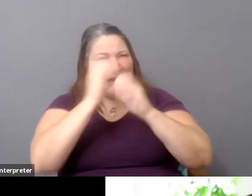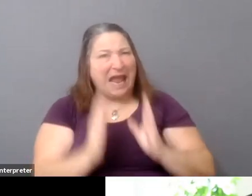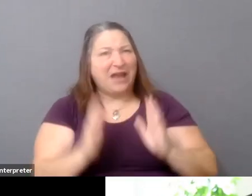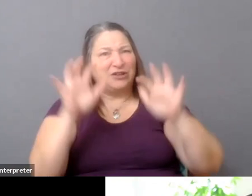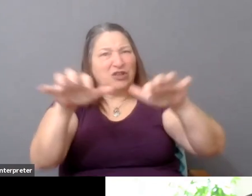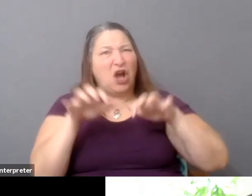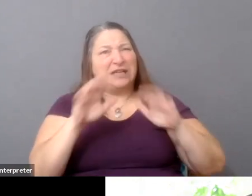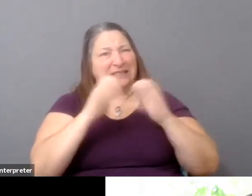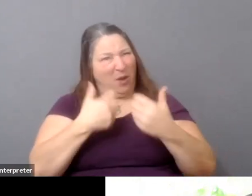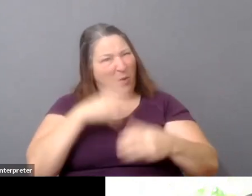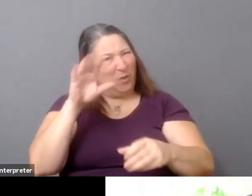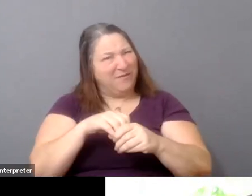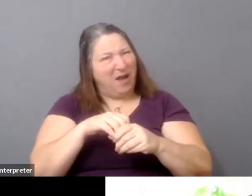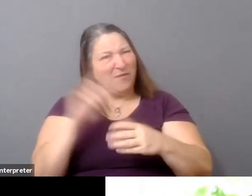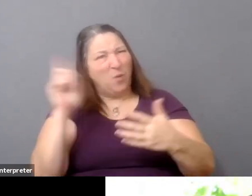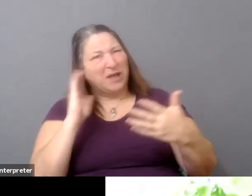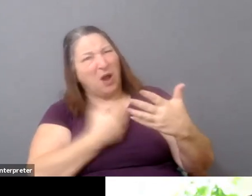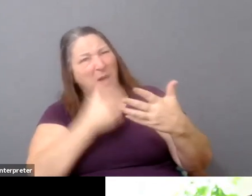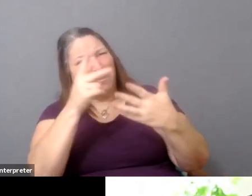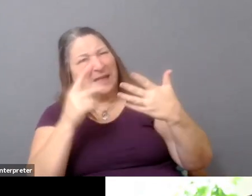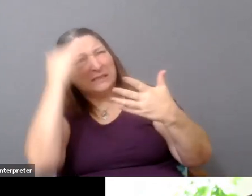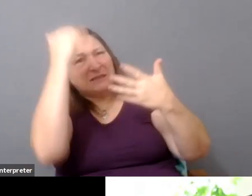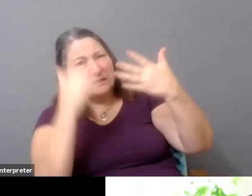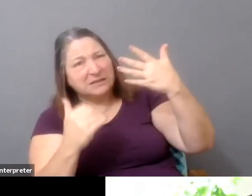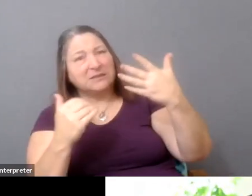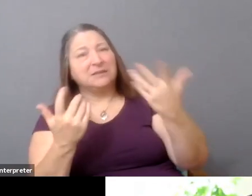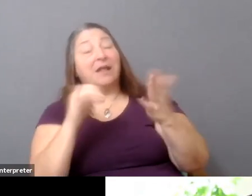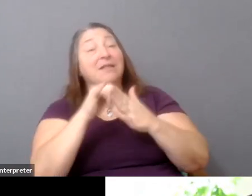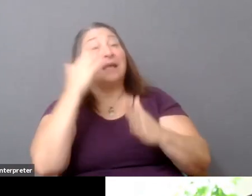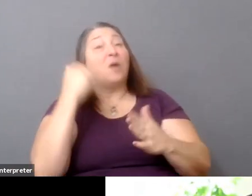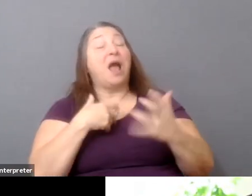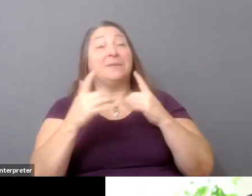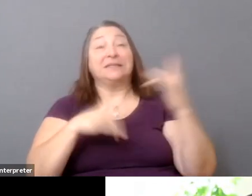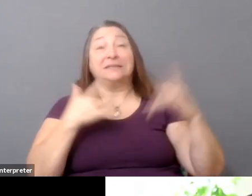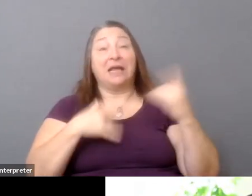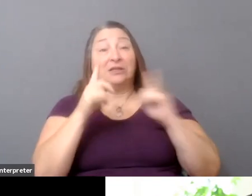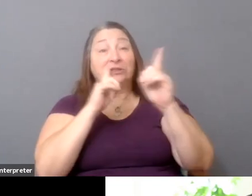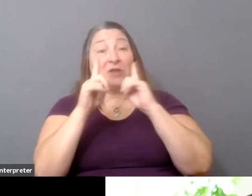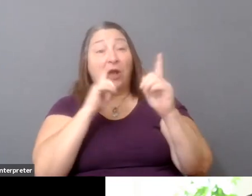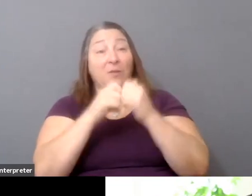And this is why I'm really excited to talk to Gary, you know, who works with networks